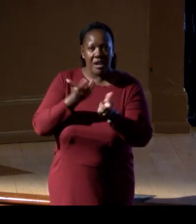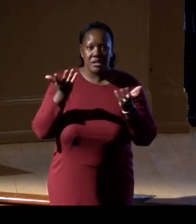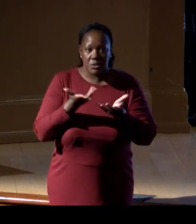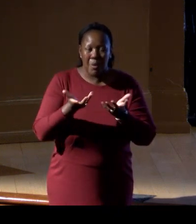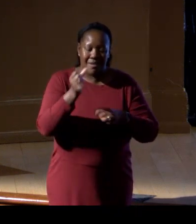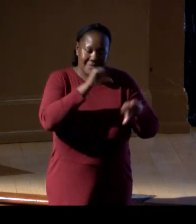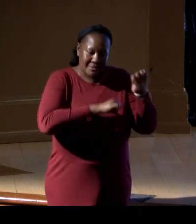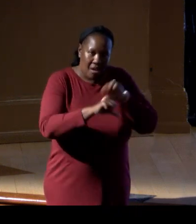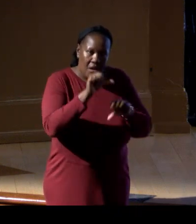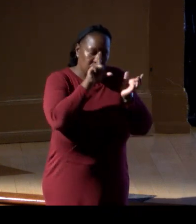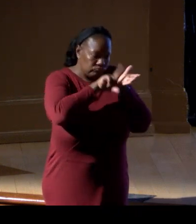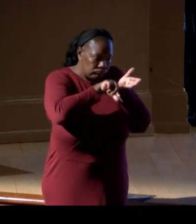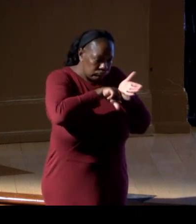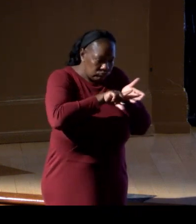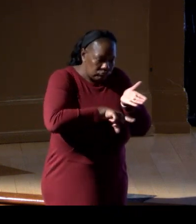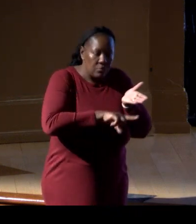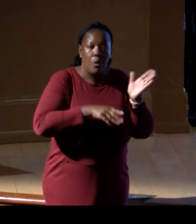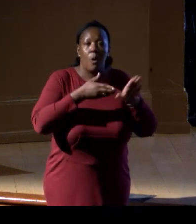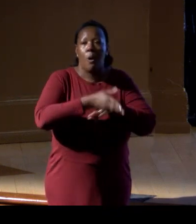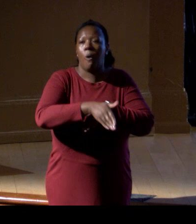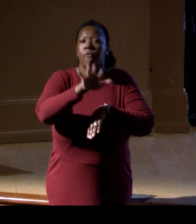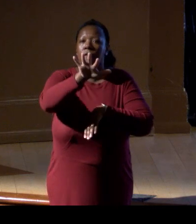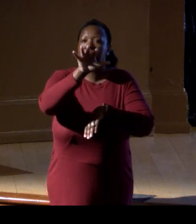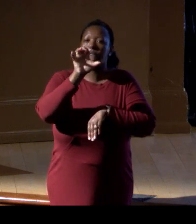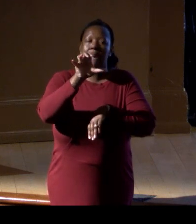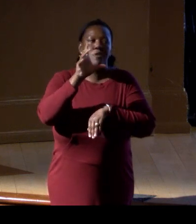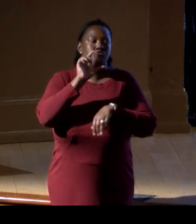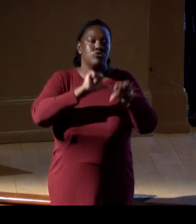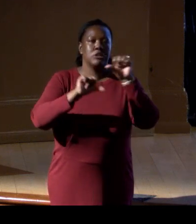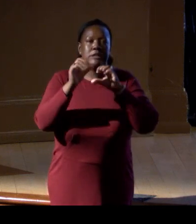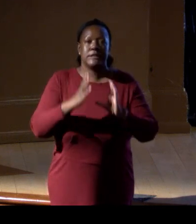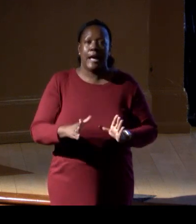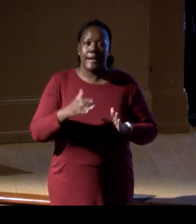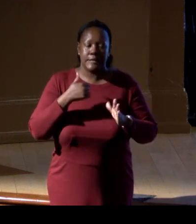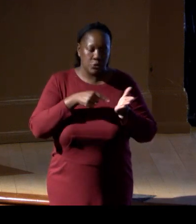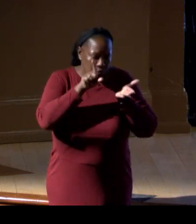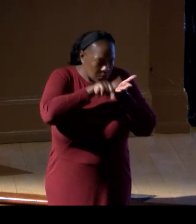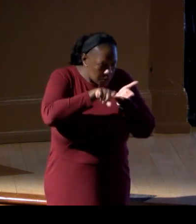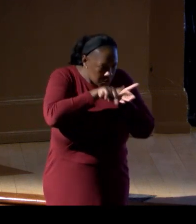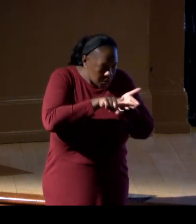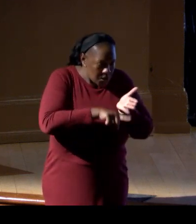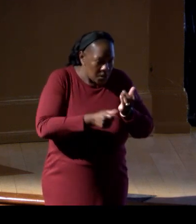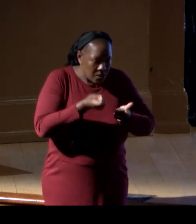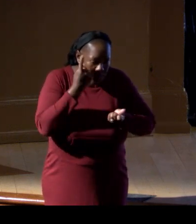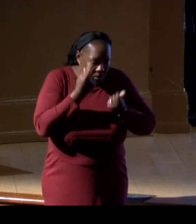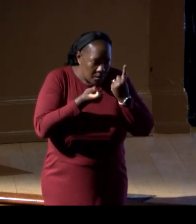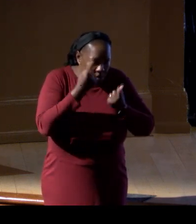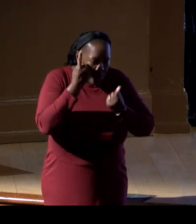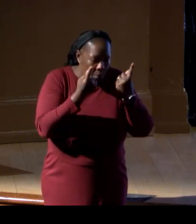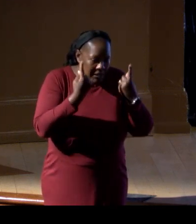More than 500 scientists do groundbreaking research to understand the myriad life forms on planet Earth